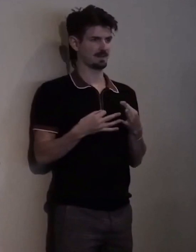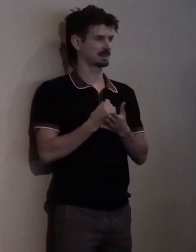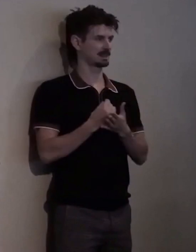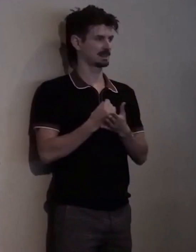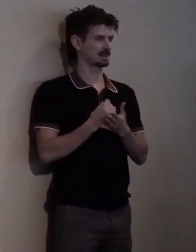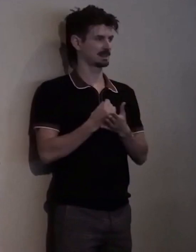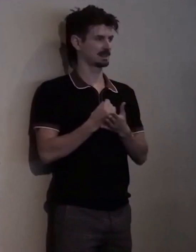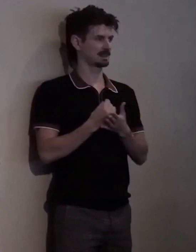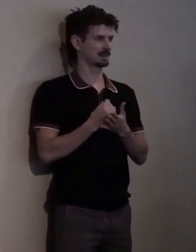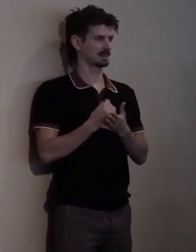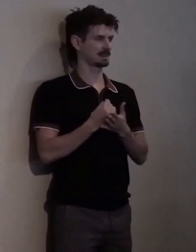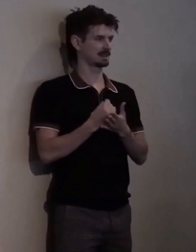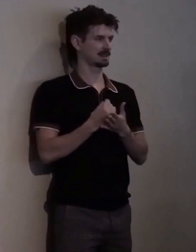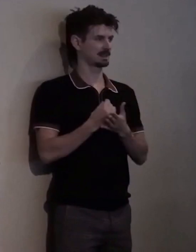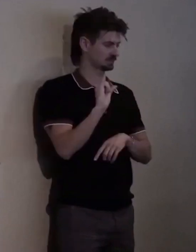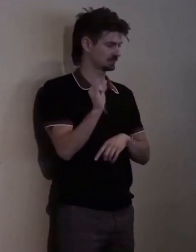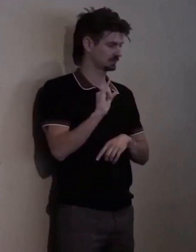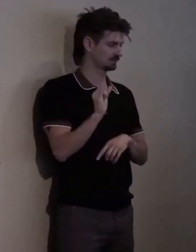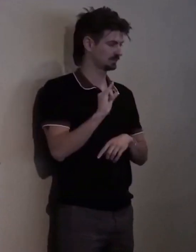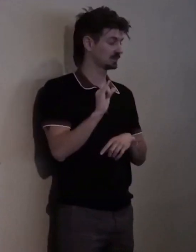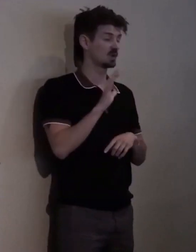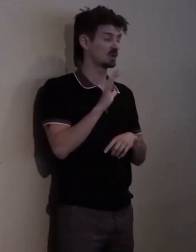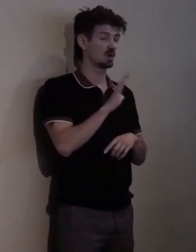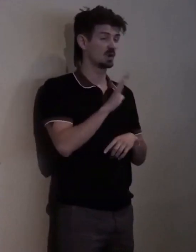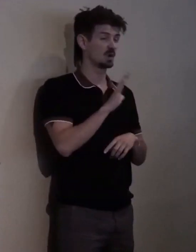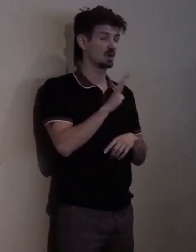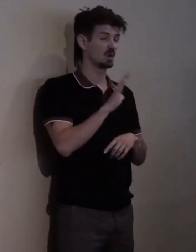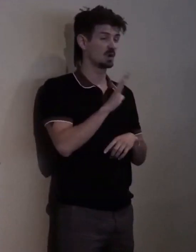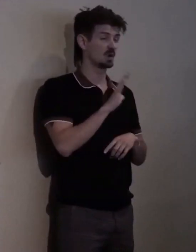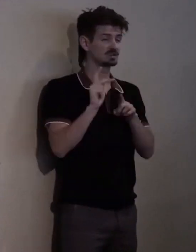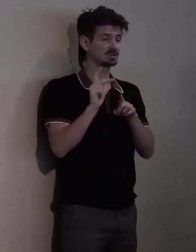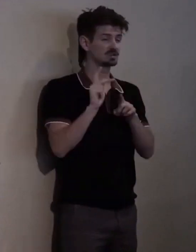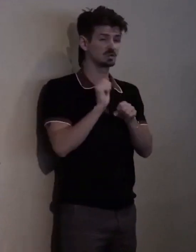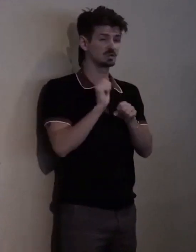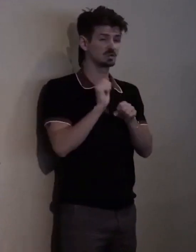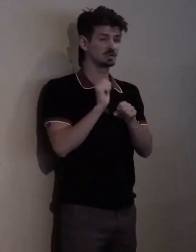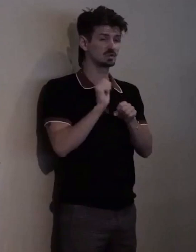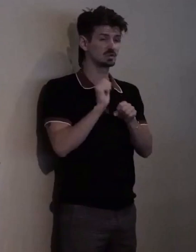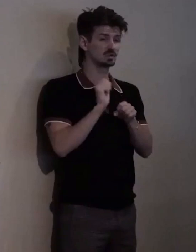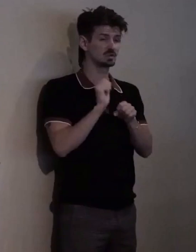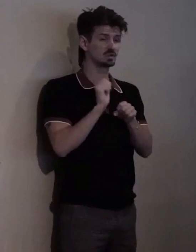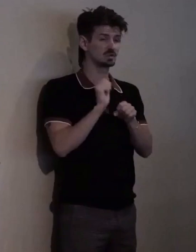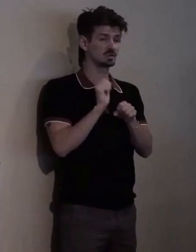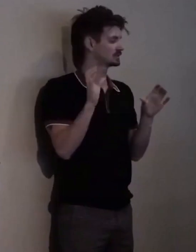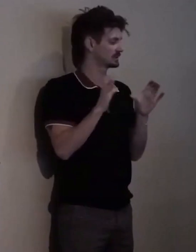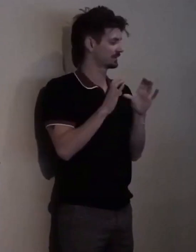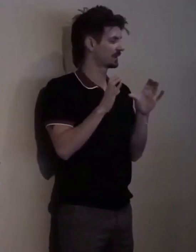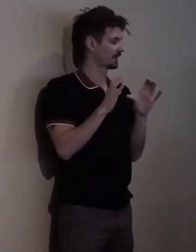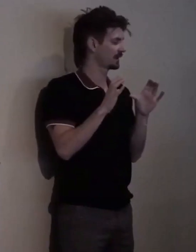Throughout her educational professional career, Seyanna has earned a certificate in strategic leadership, among many others...